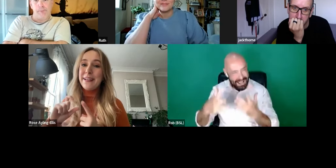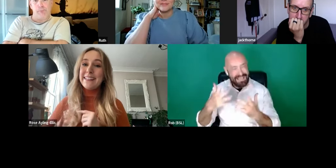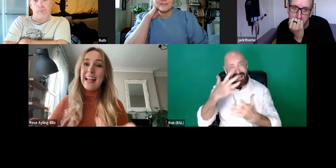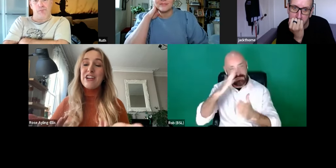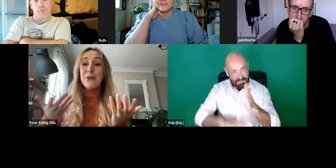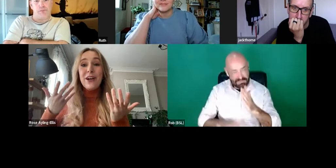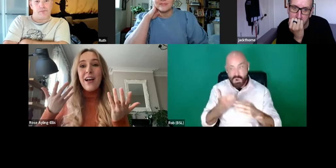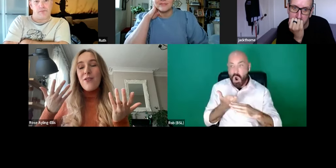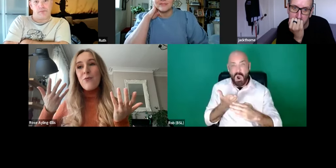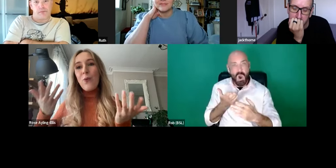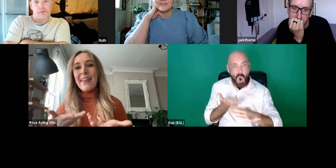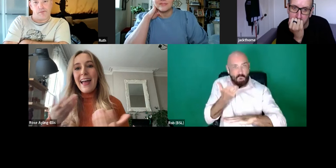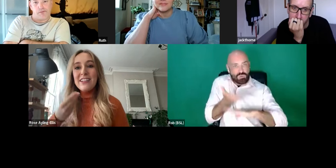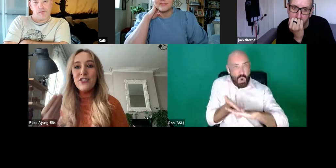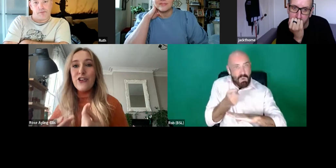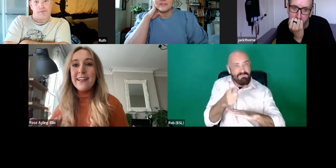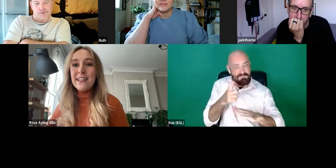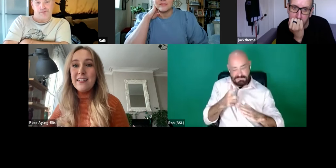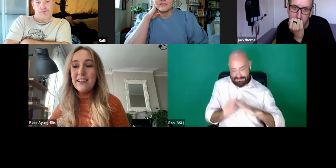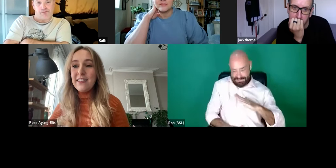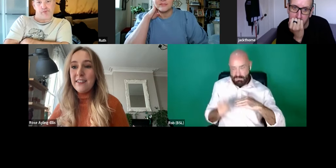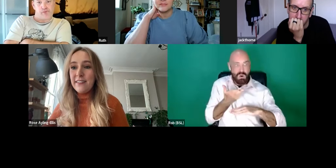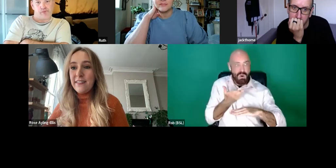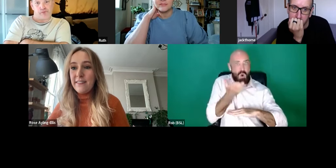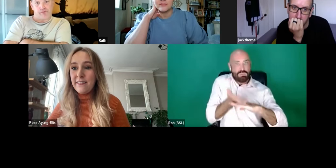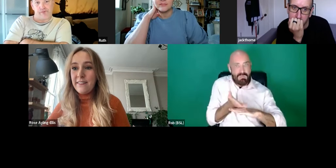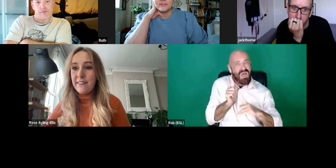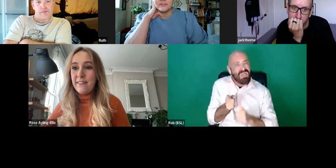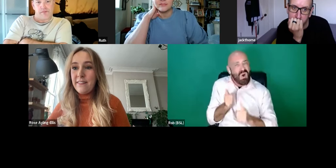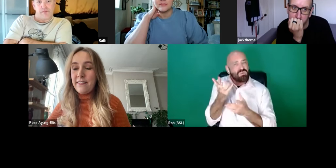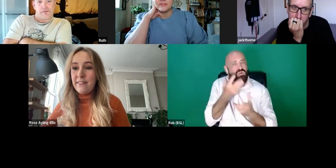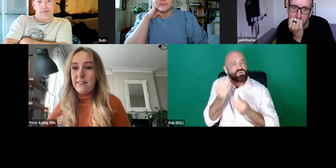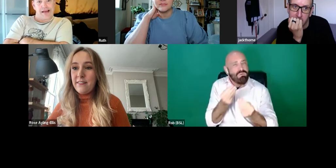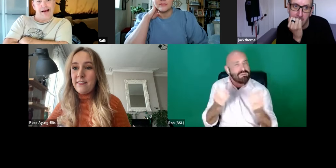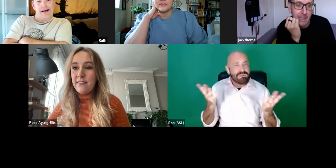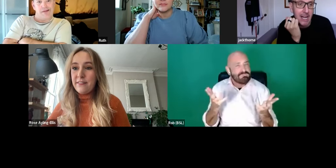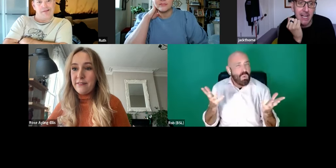of being disabled. Where are their stories?